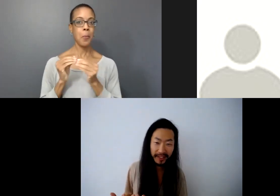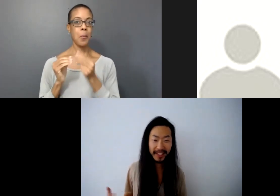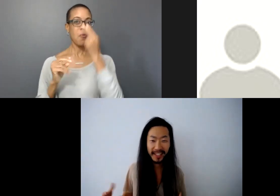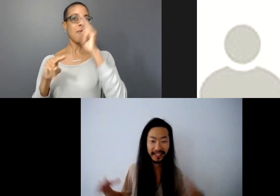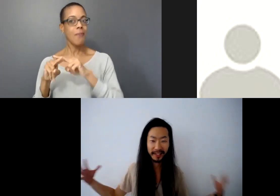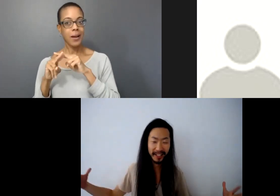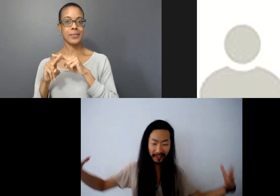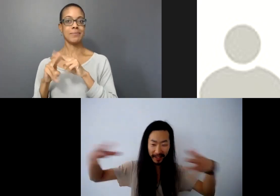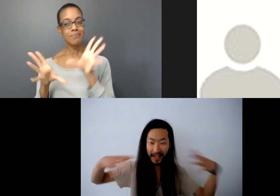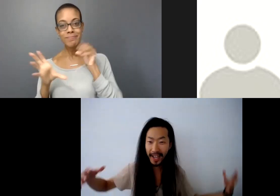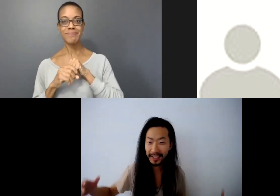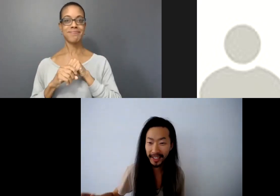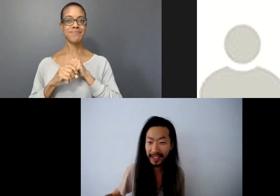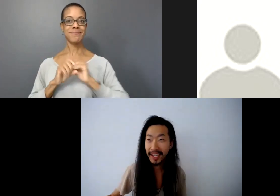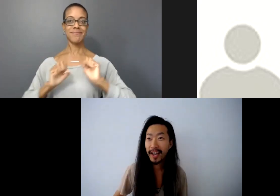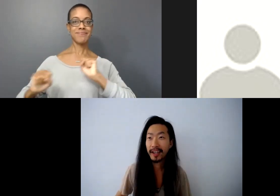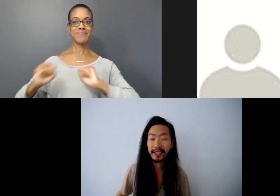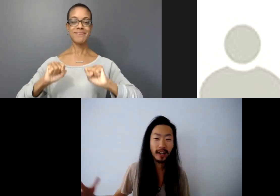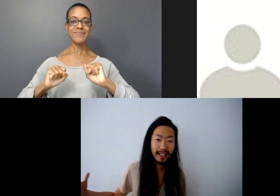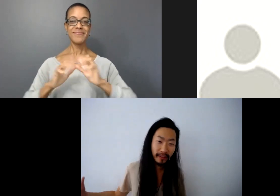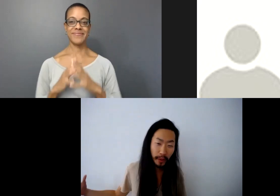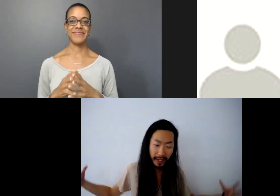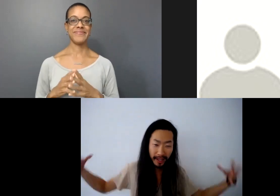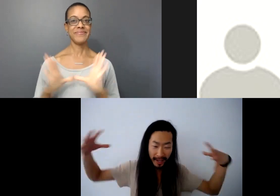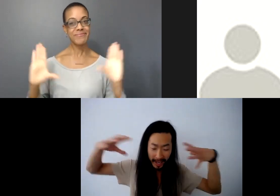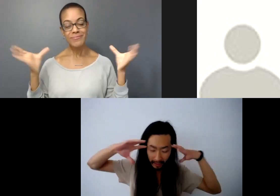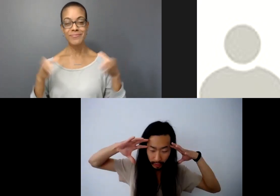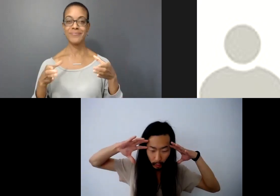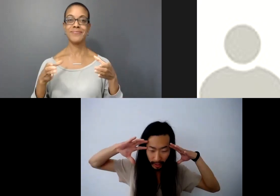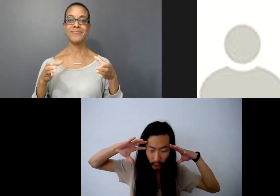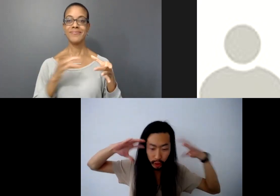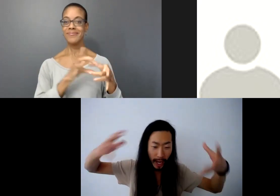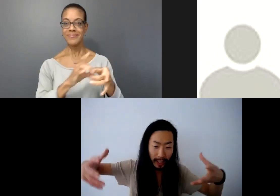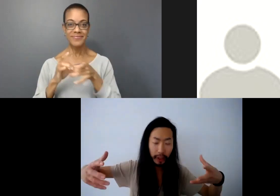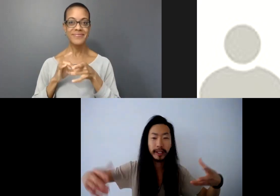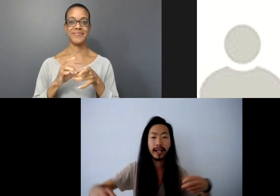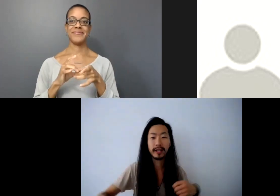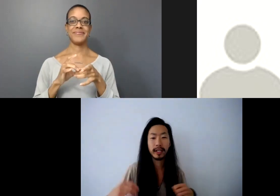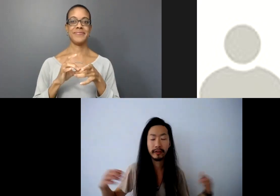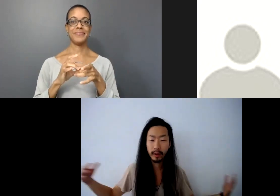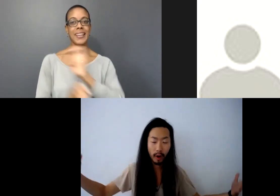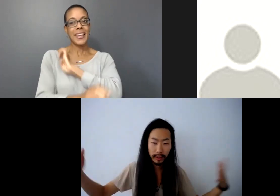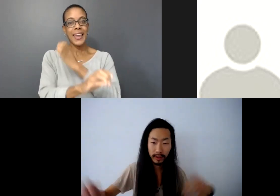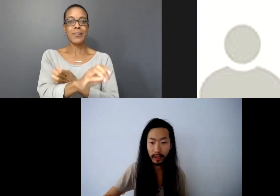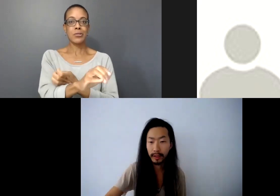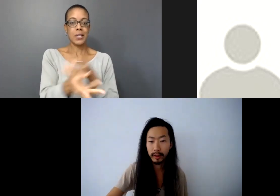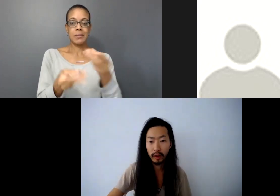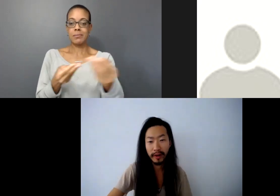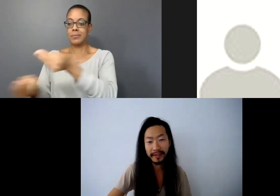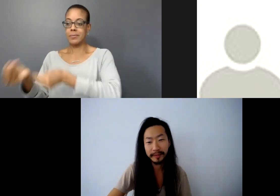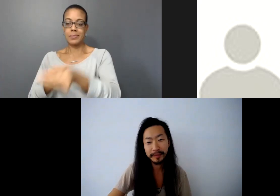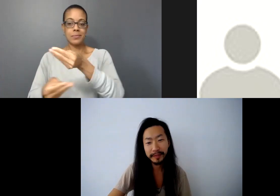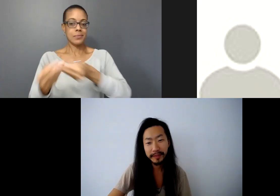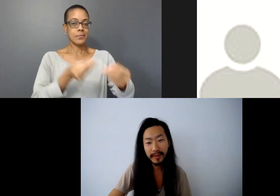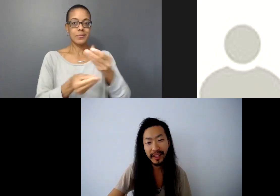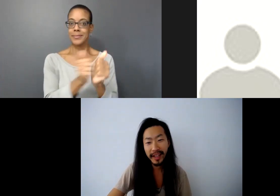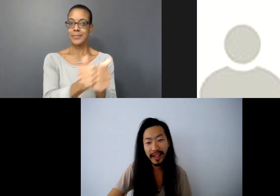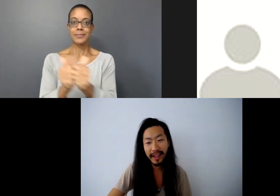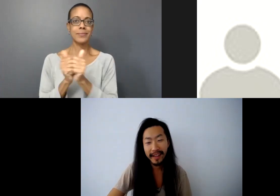Because you know, as a collective we conjure energy together even across the globe, right?